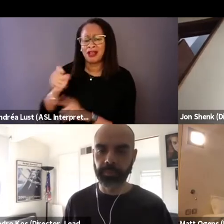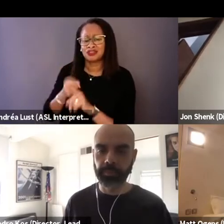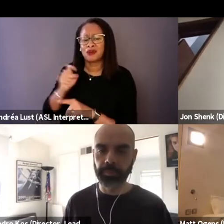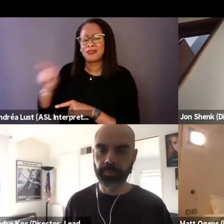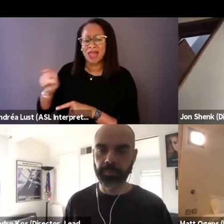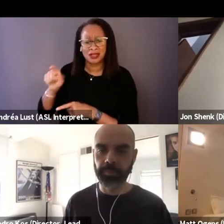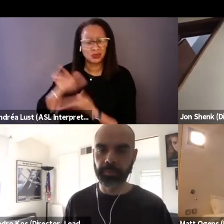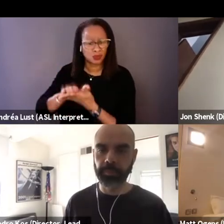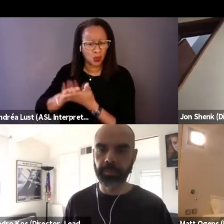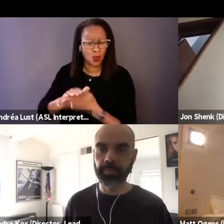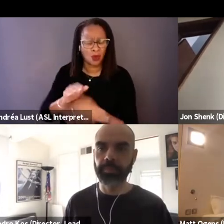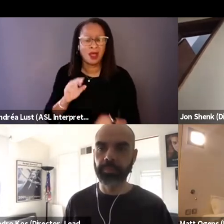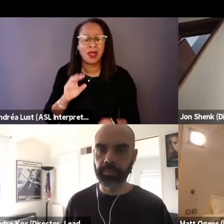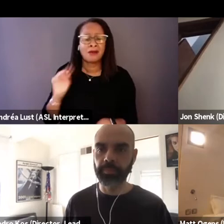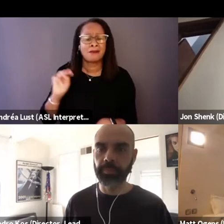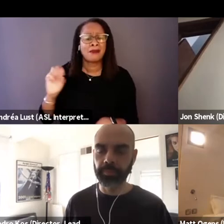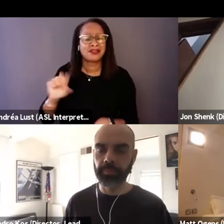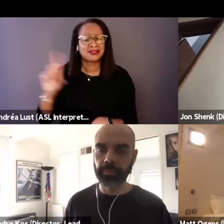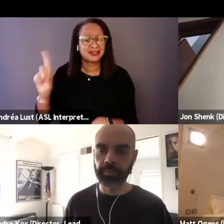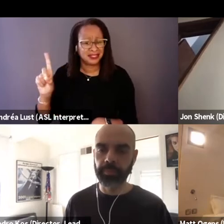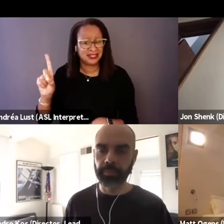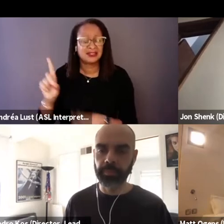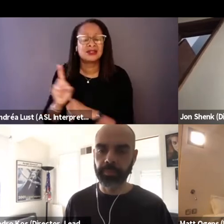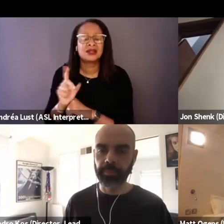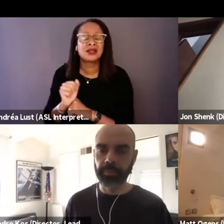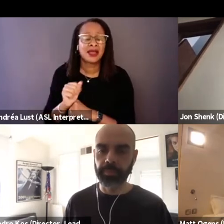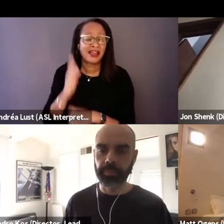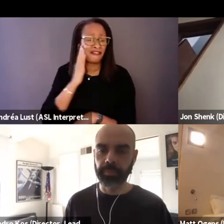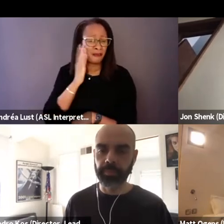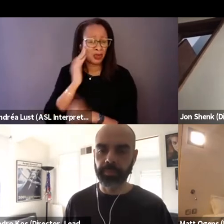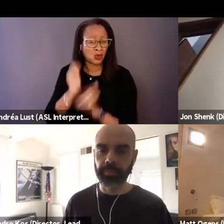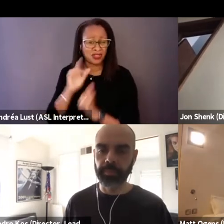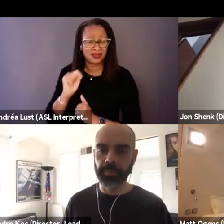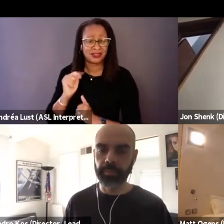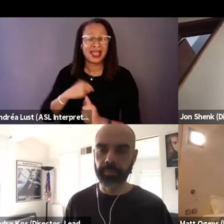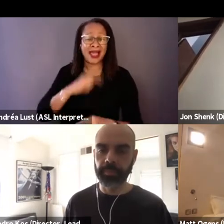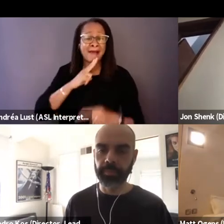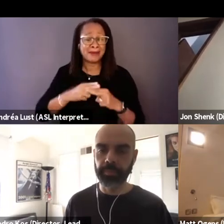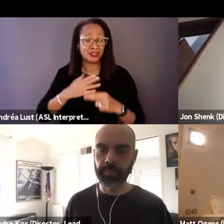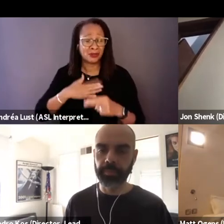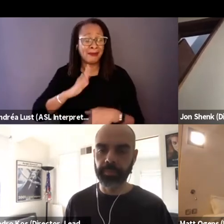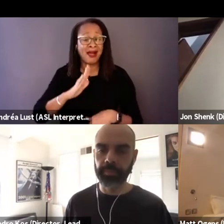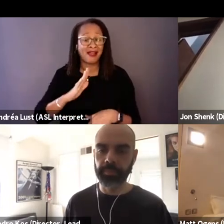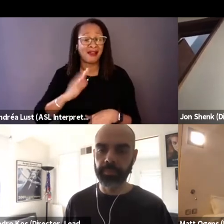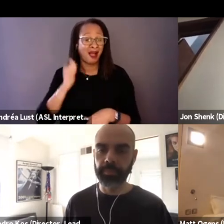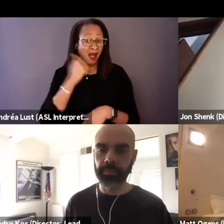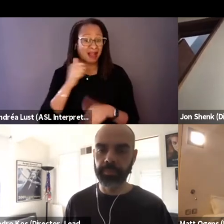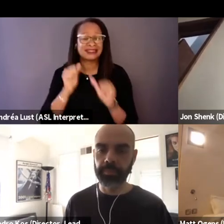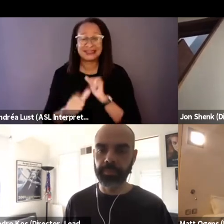So I was familiar with it. As I mentioned, my aunt still is a sign language interpreter,